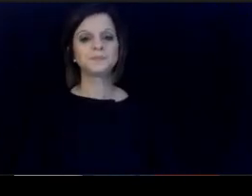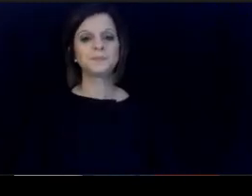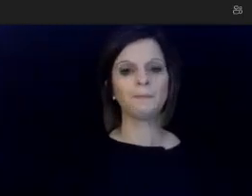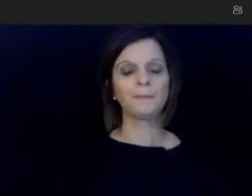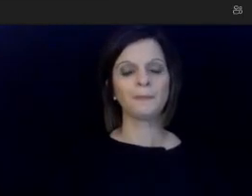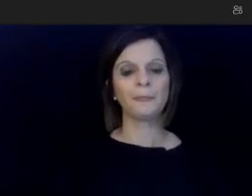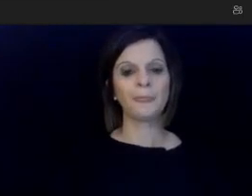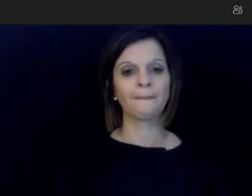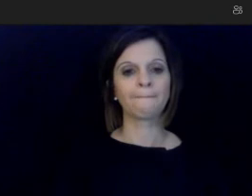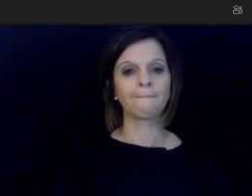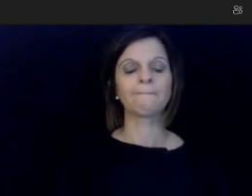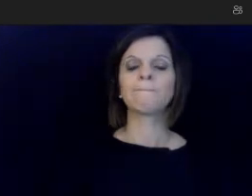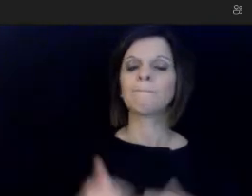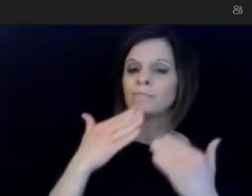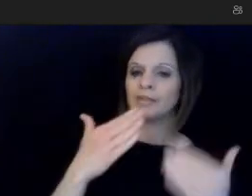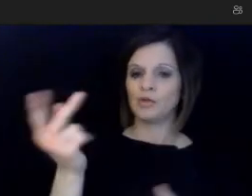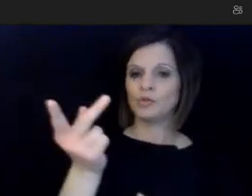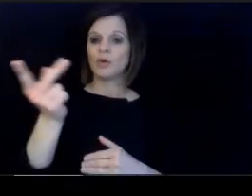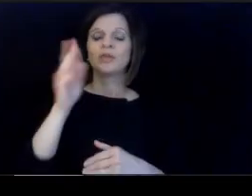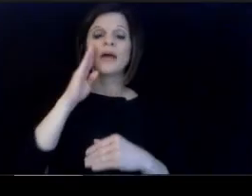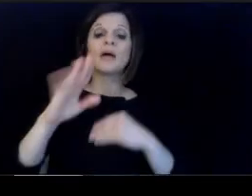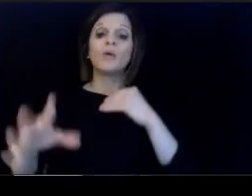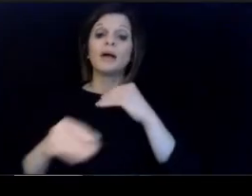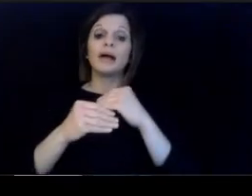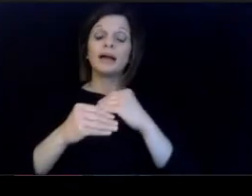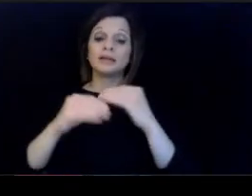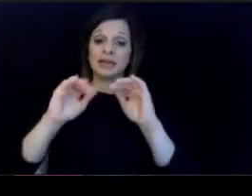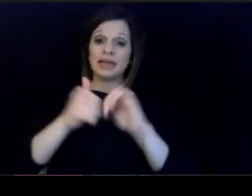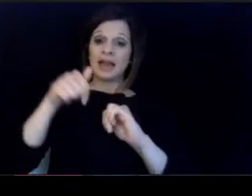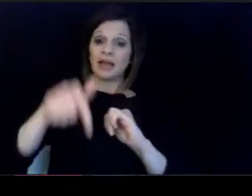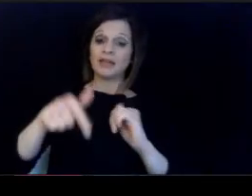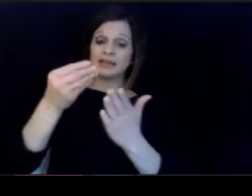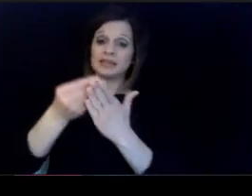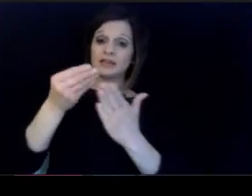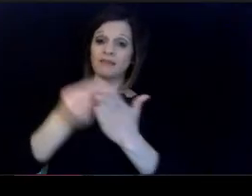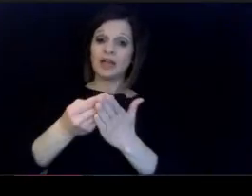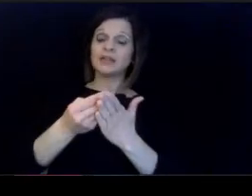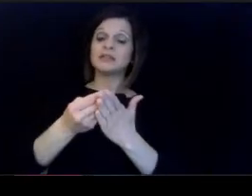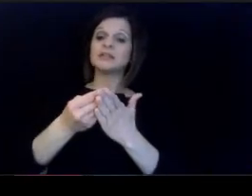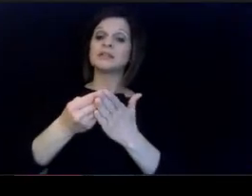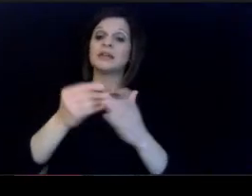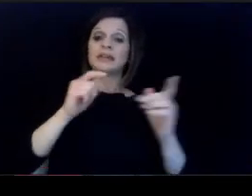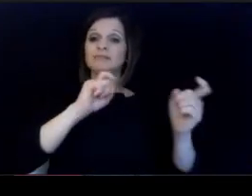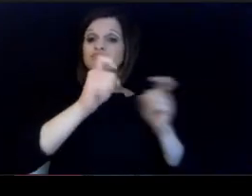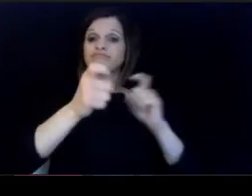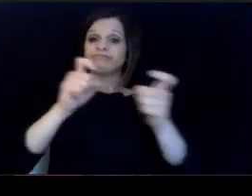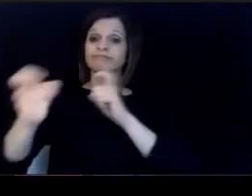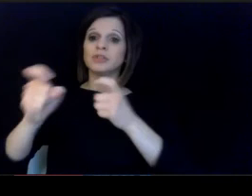Thank you both and I'll just add that when it comes to how these. funds flow out to communities in school districts and.